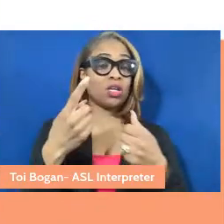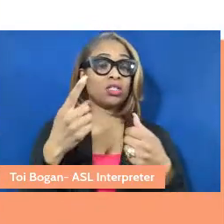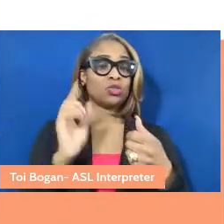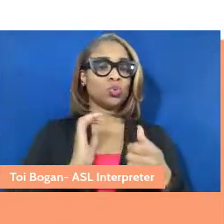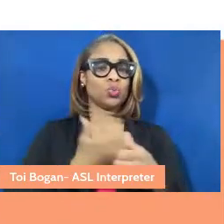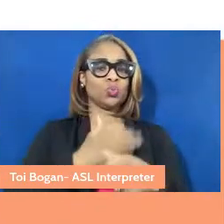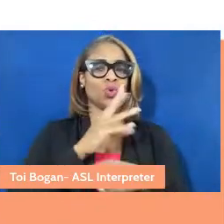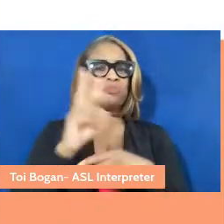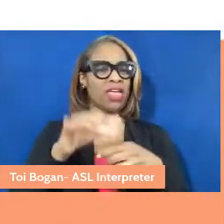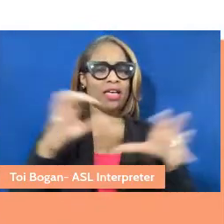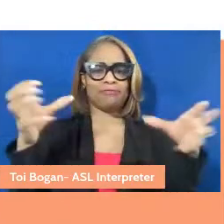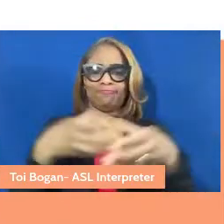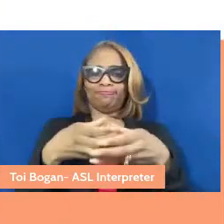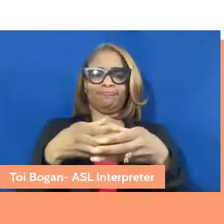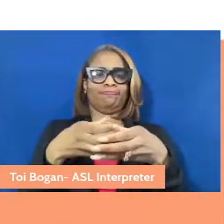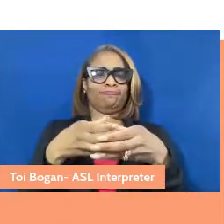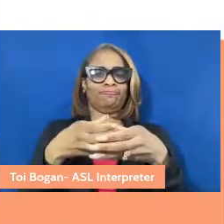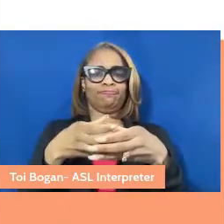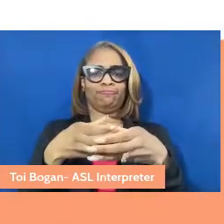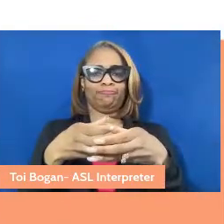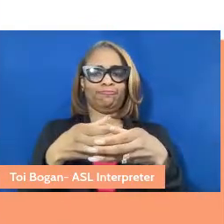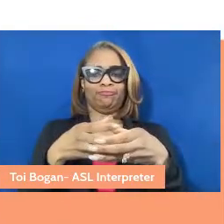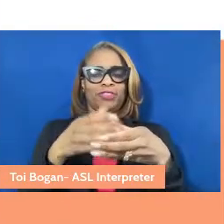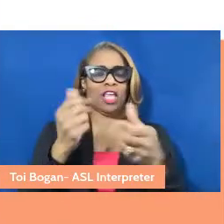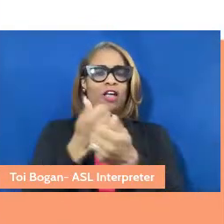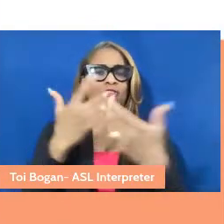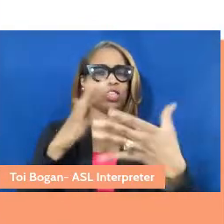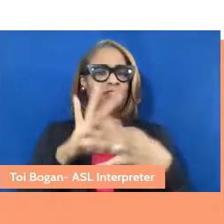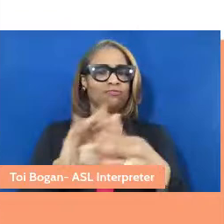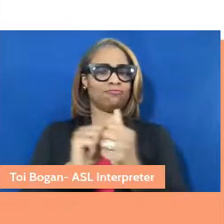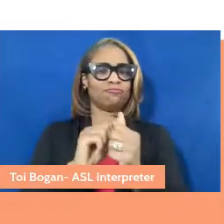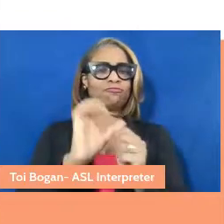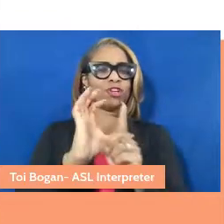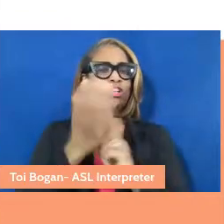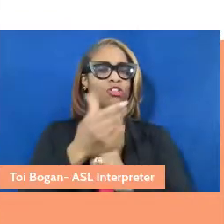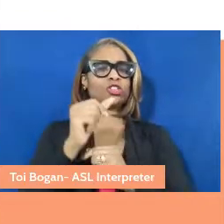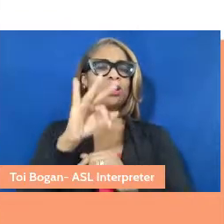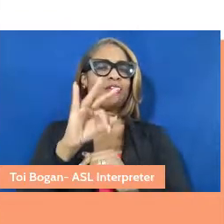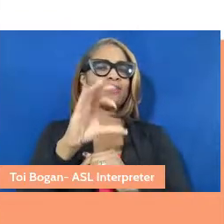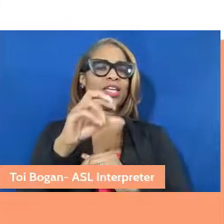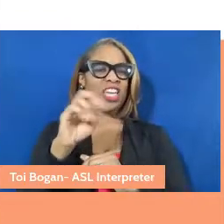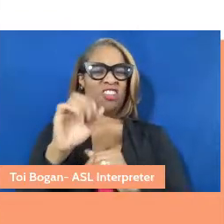of all things Cultures of Care related. It's where the project lives. I'm going to take a brief